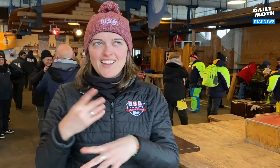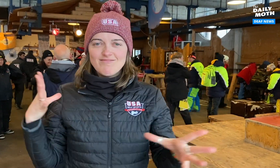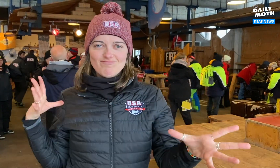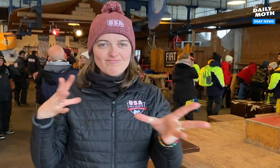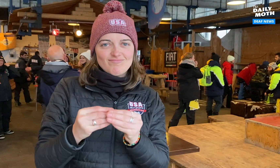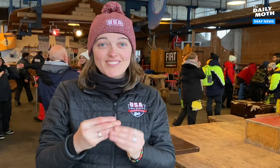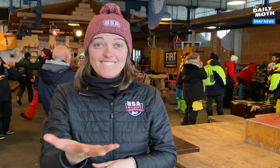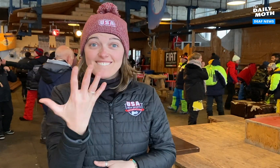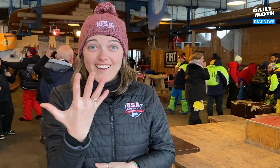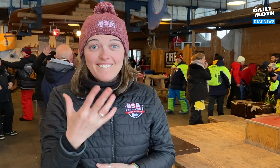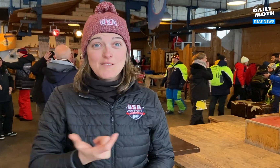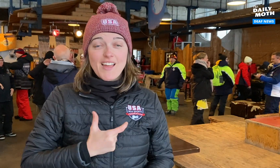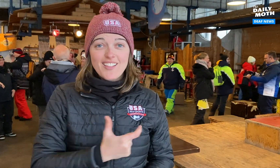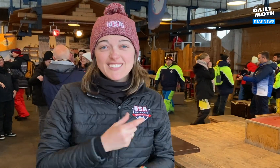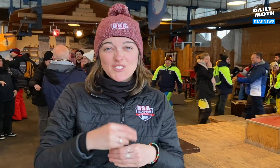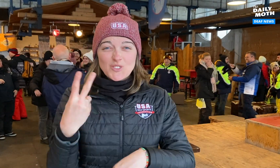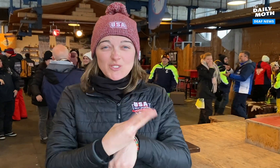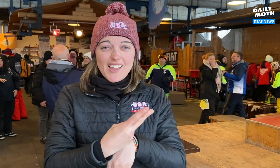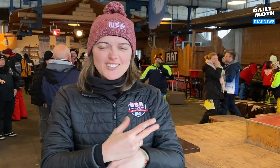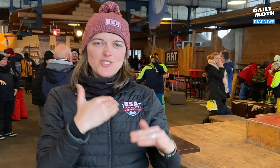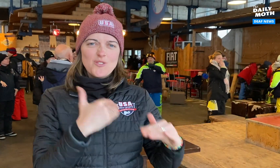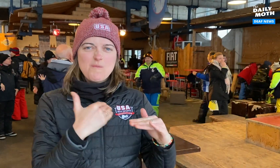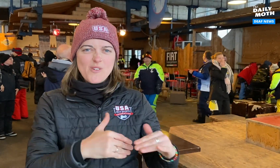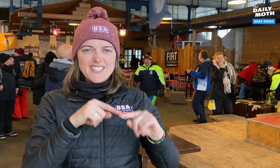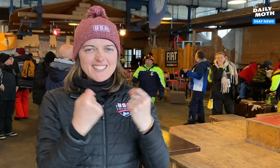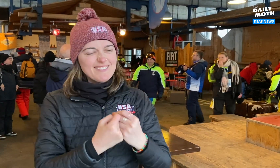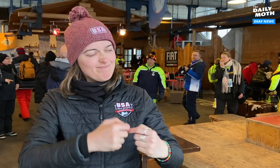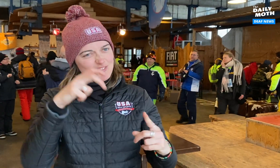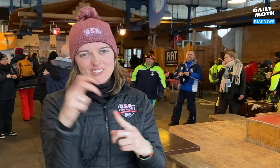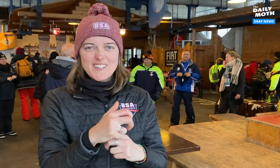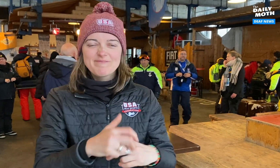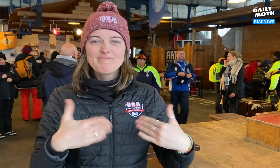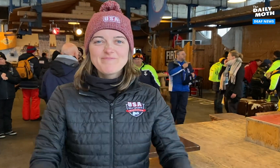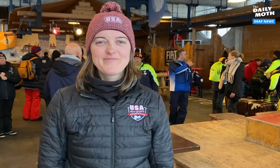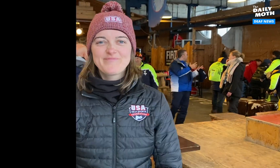All together there are five medals in two days. The snowboarding team is champ!